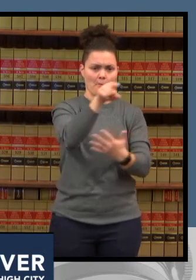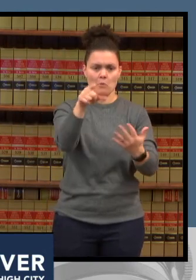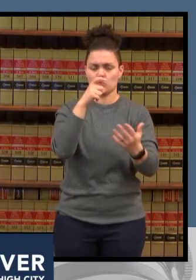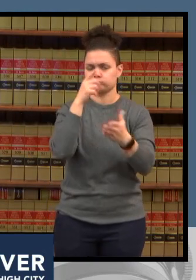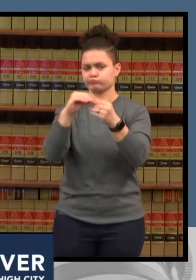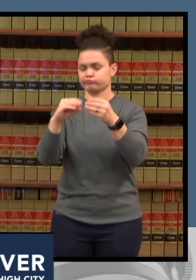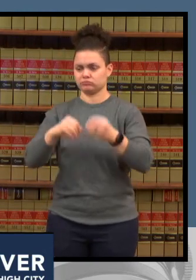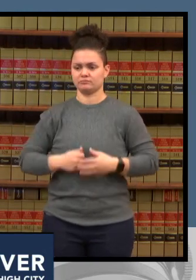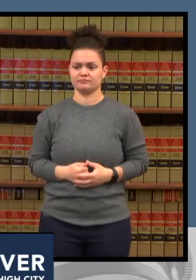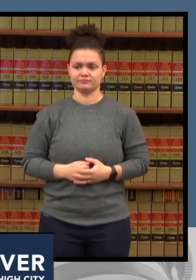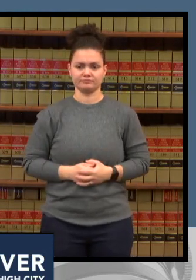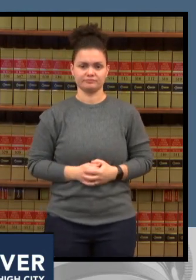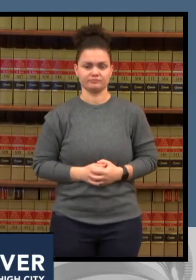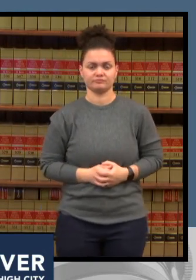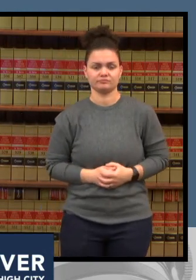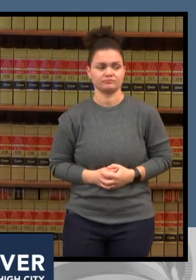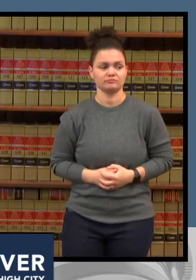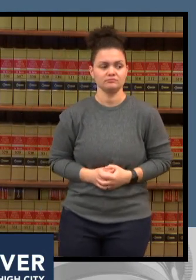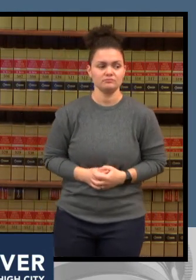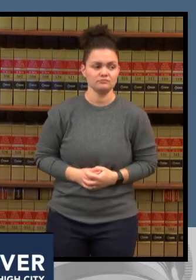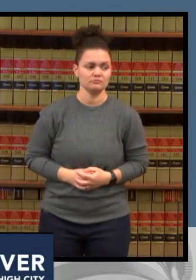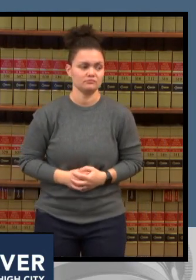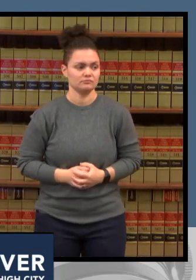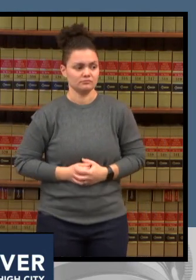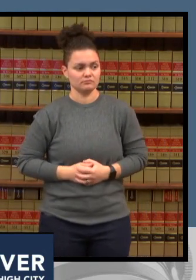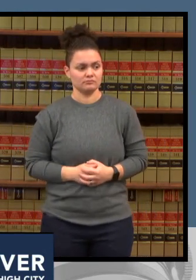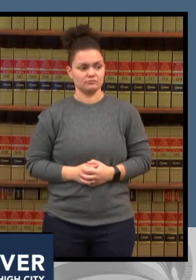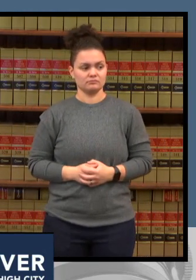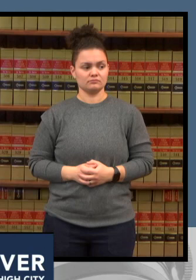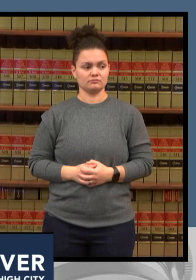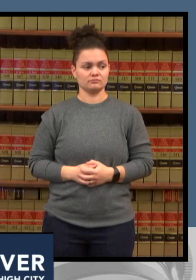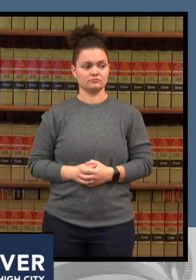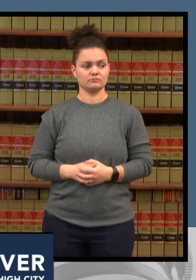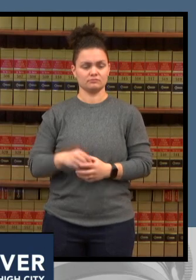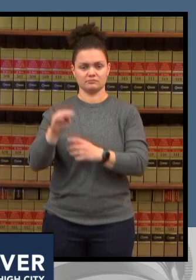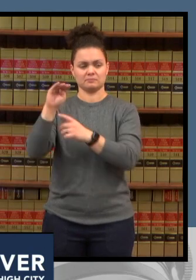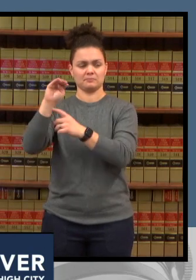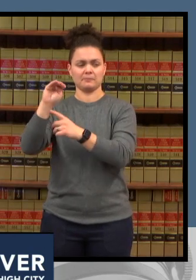list of reporters for us we'll start with meg from the denver post meg do you have a question